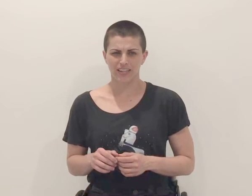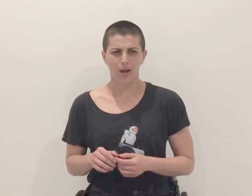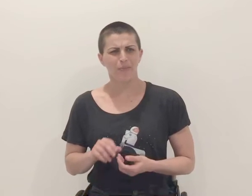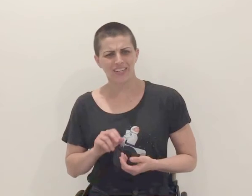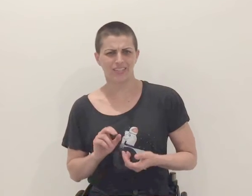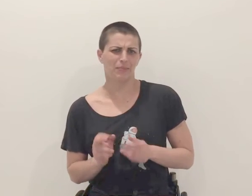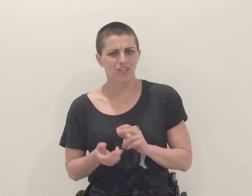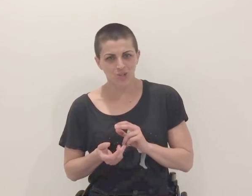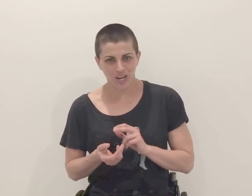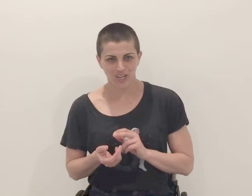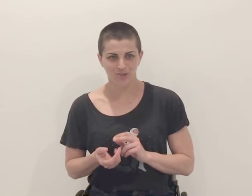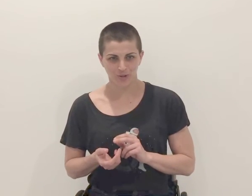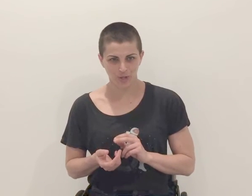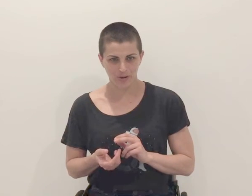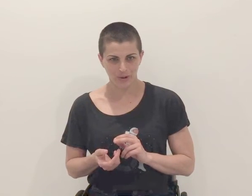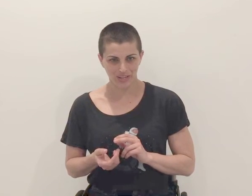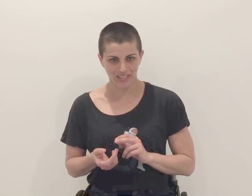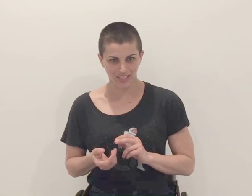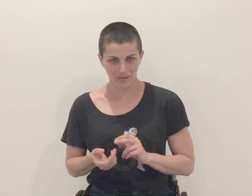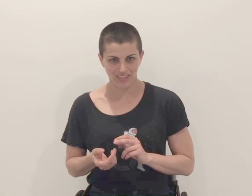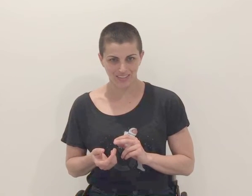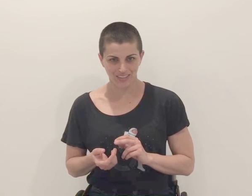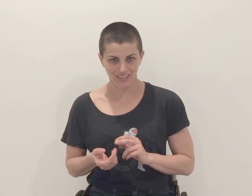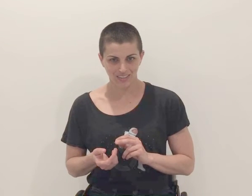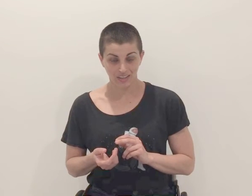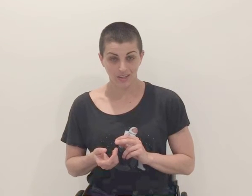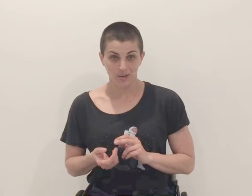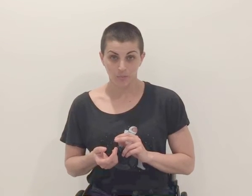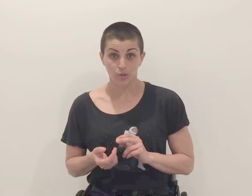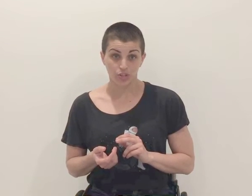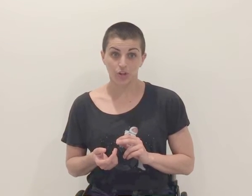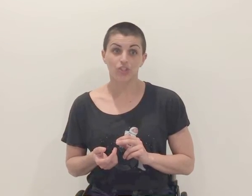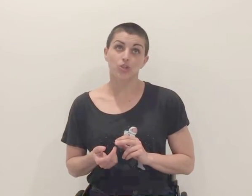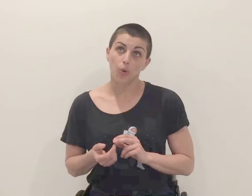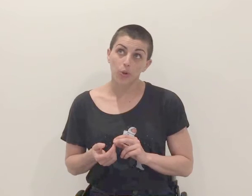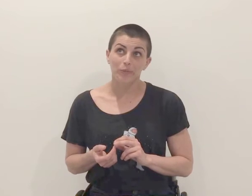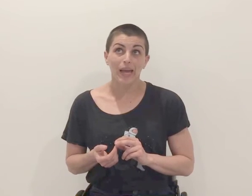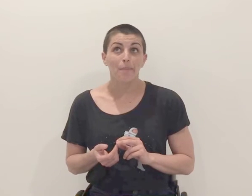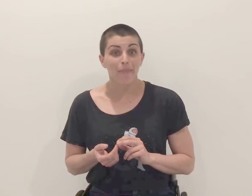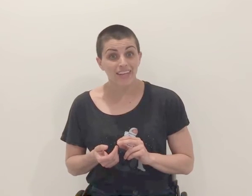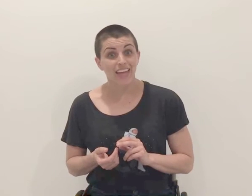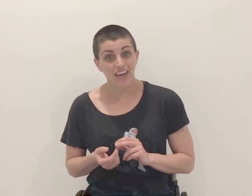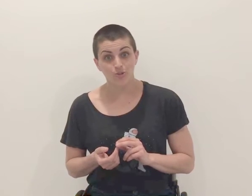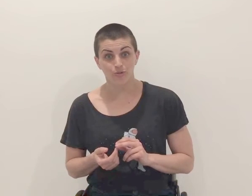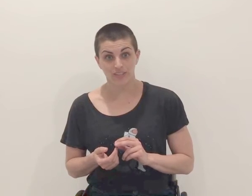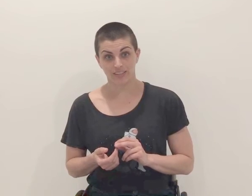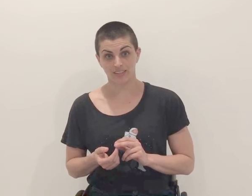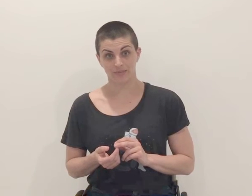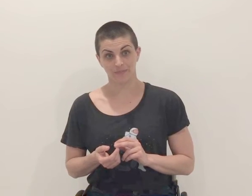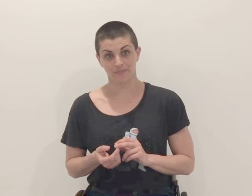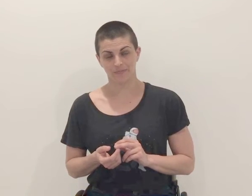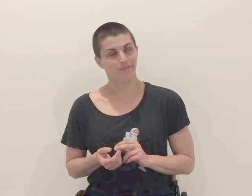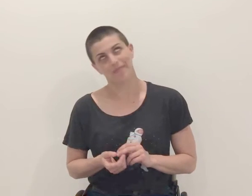studying how medicine might change for human bodies in space. Most adults told me I meant "astrophysics."